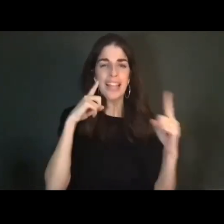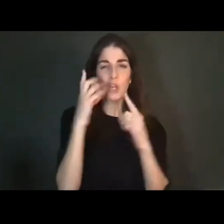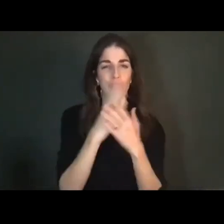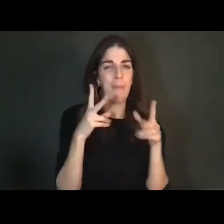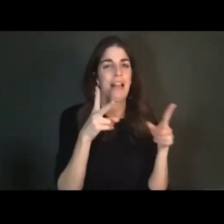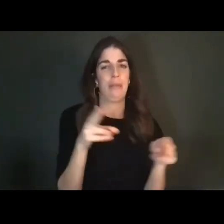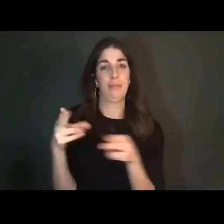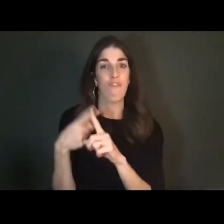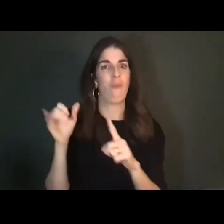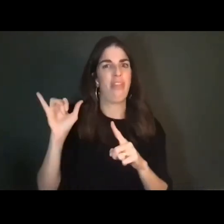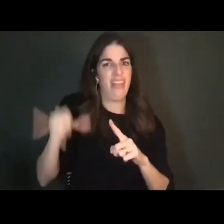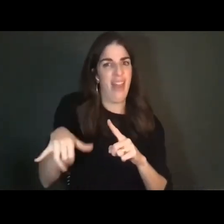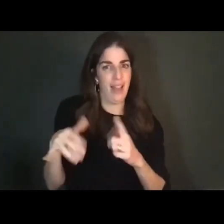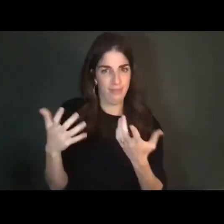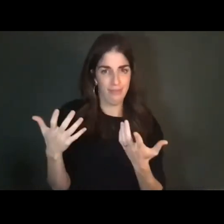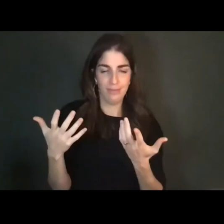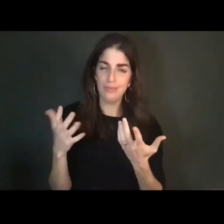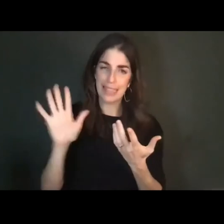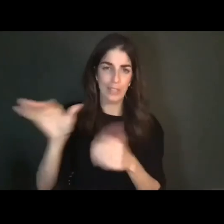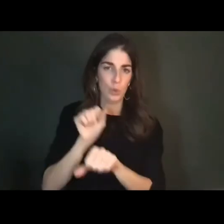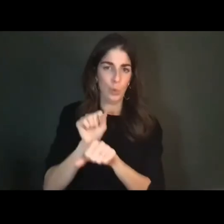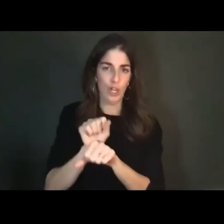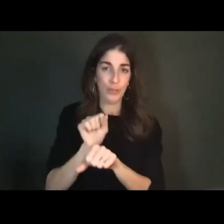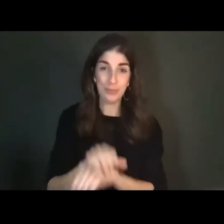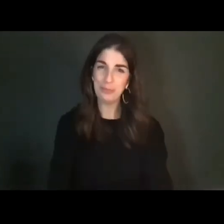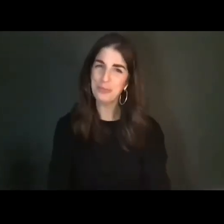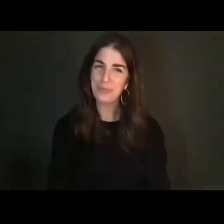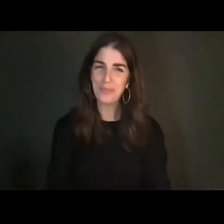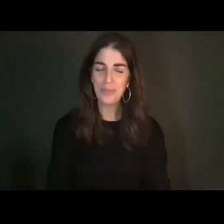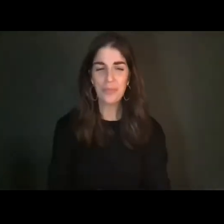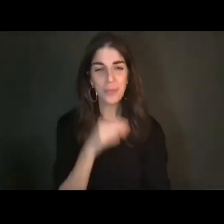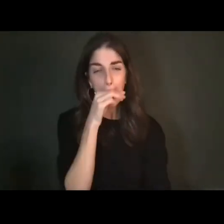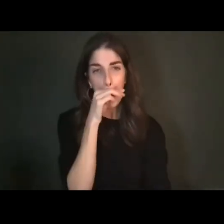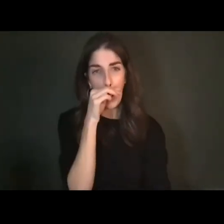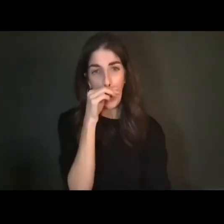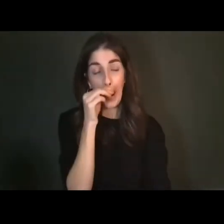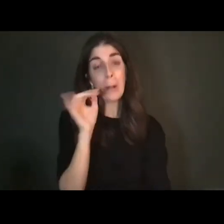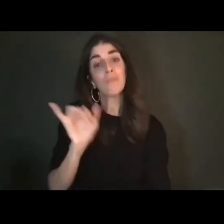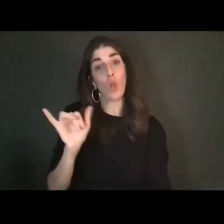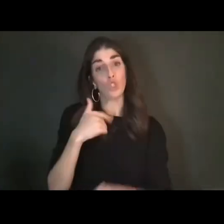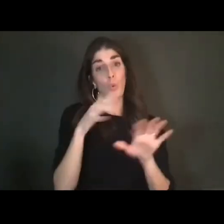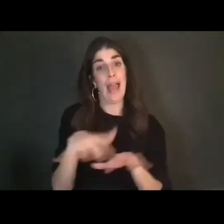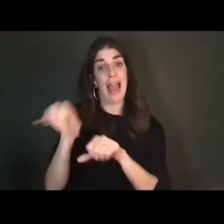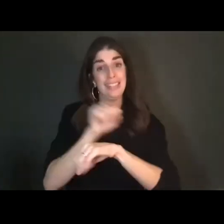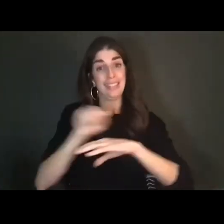result of his residency in the reading today. I also got to stage a reading of the play